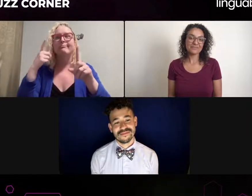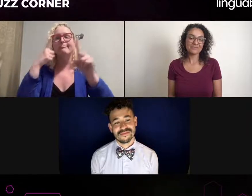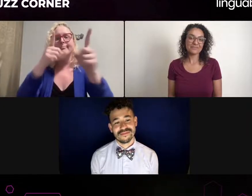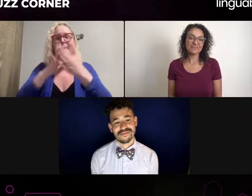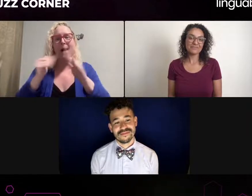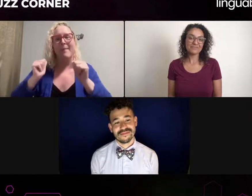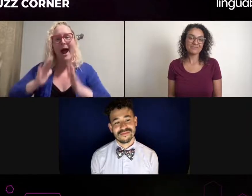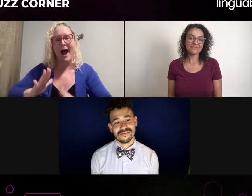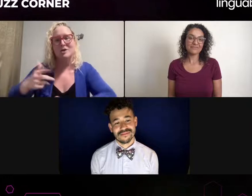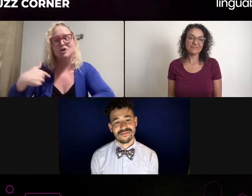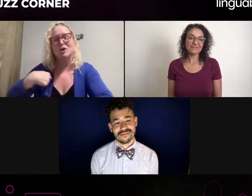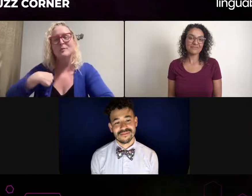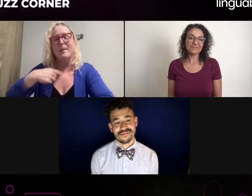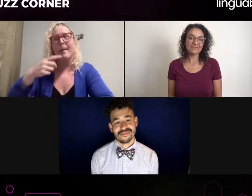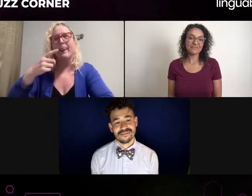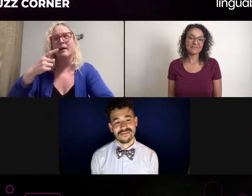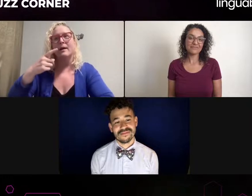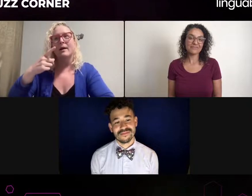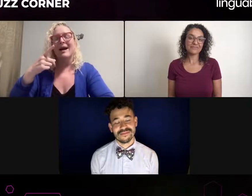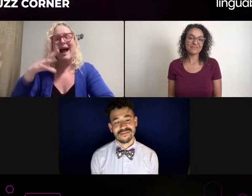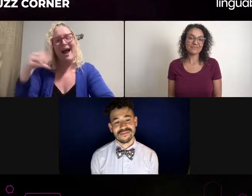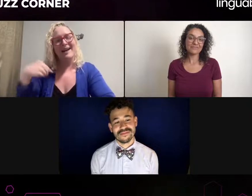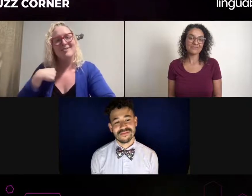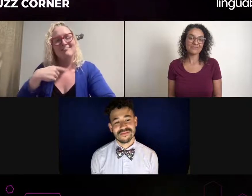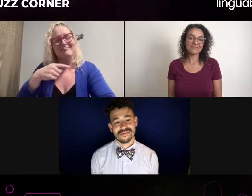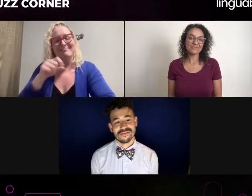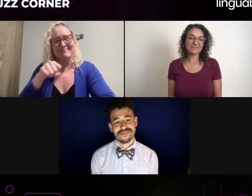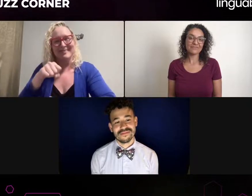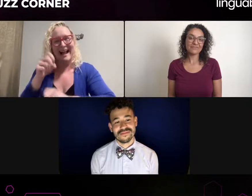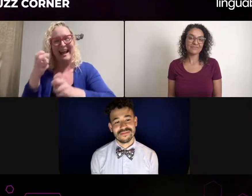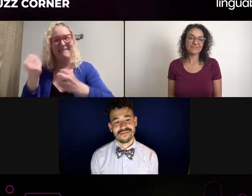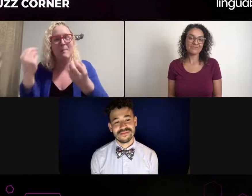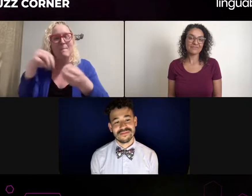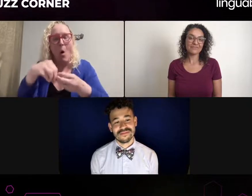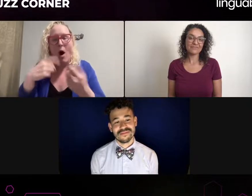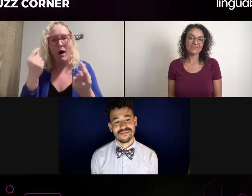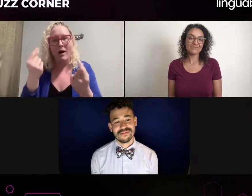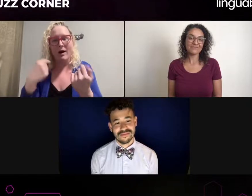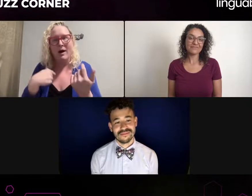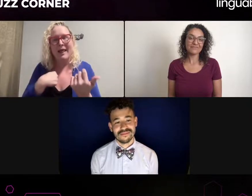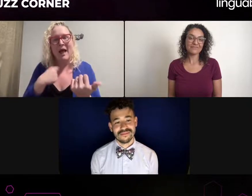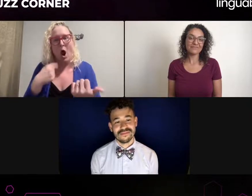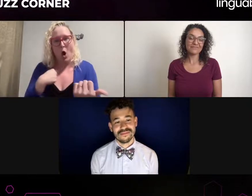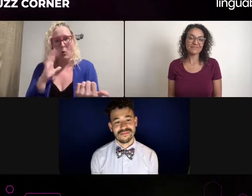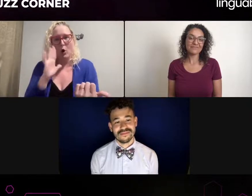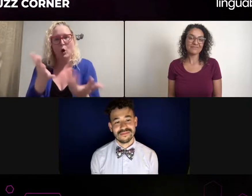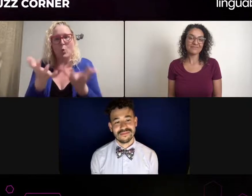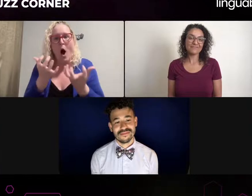that allows the deaf person to get all the the spotlight.